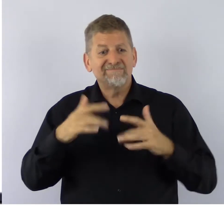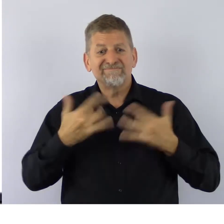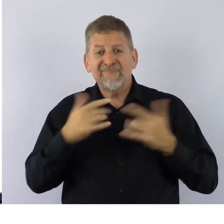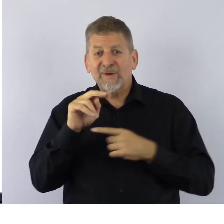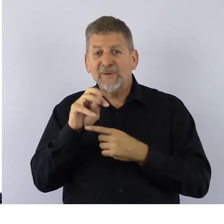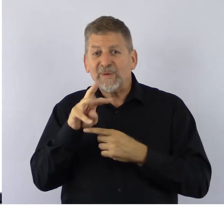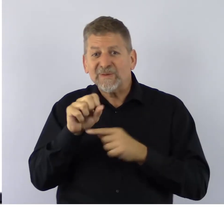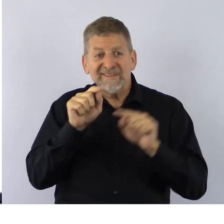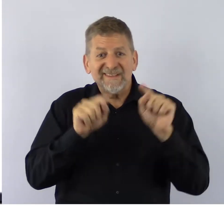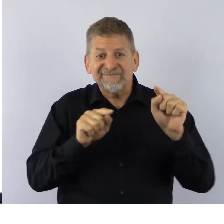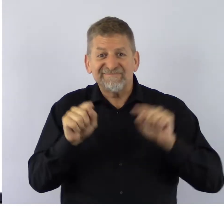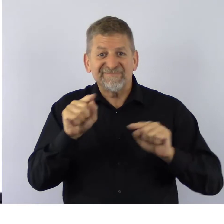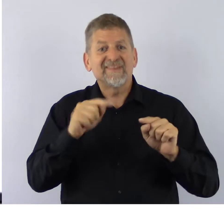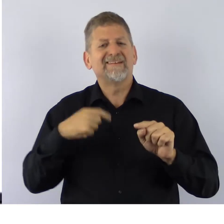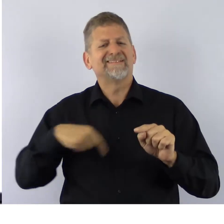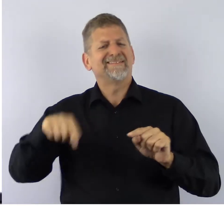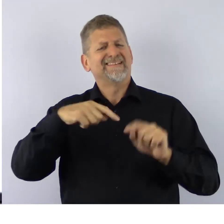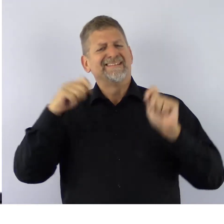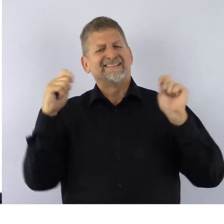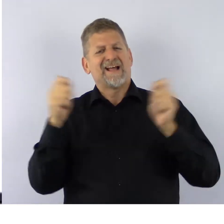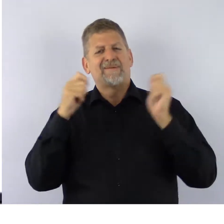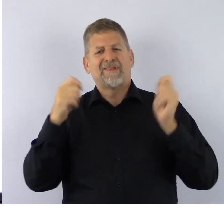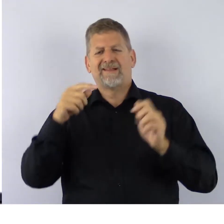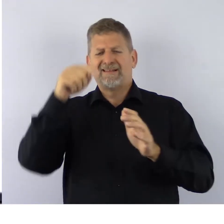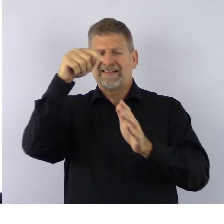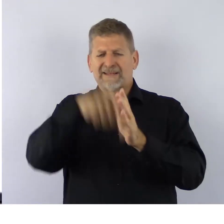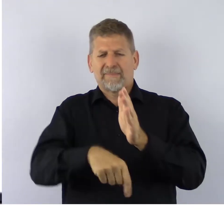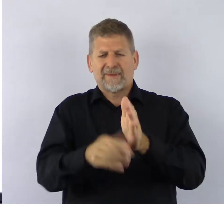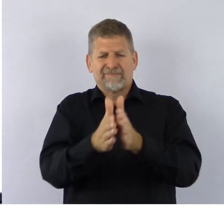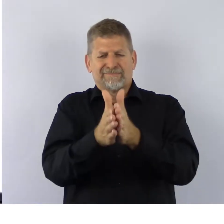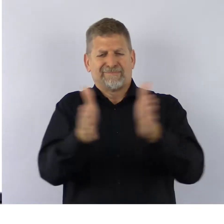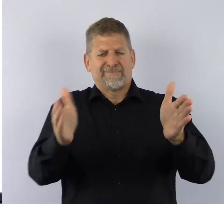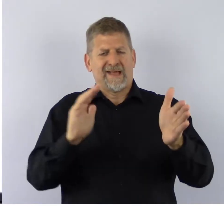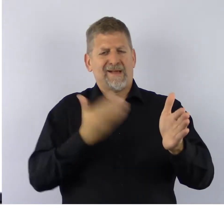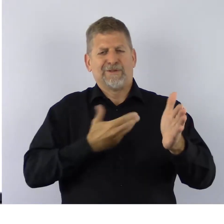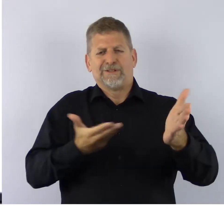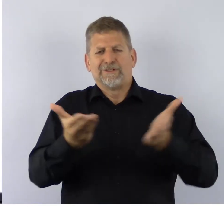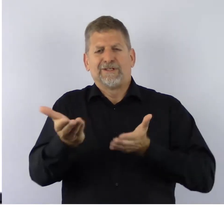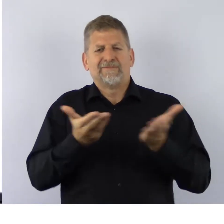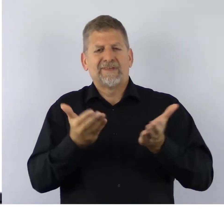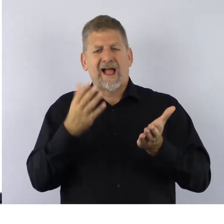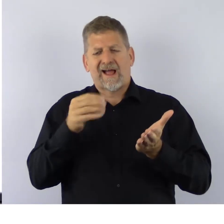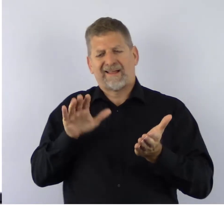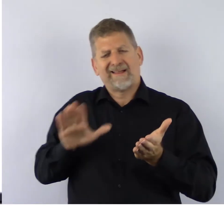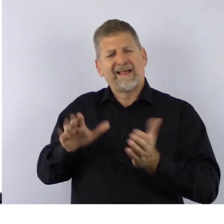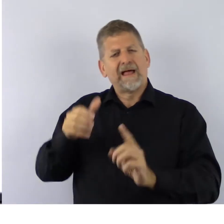we celebrate the depth and breadth of our services and the impact they have